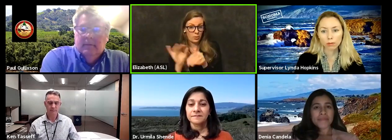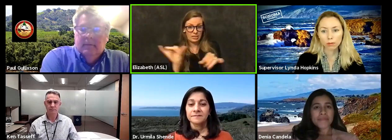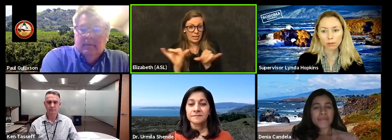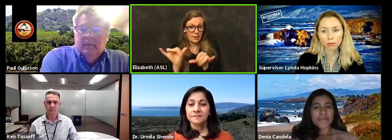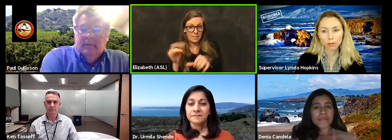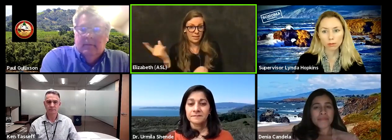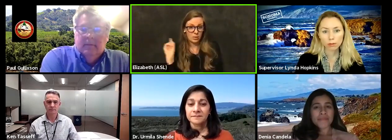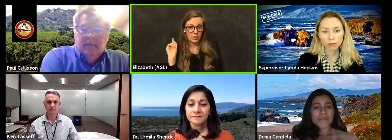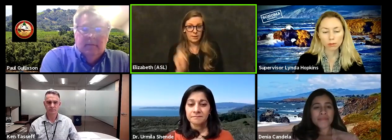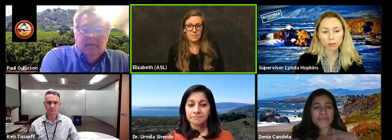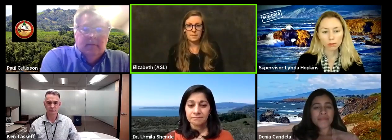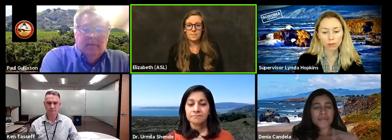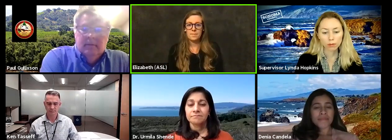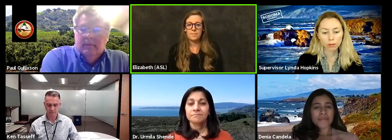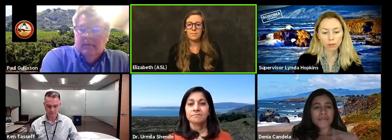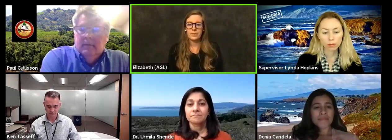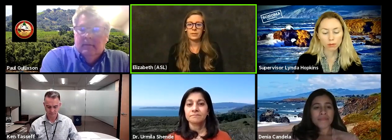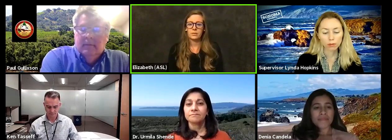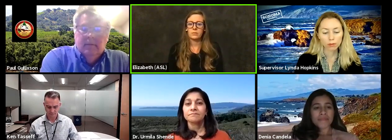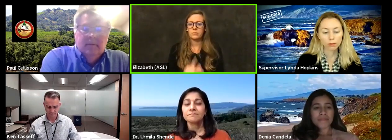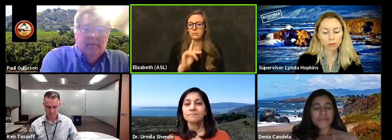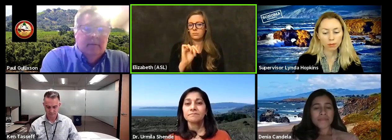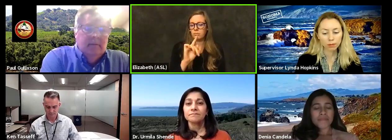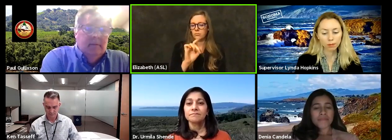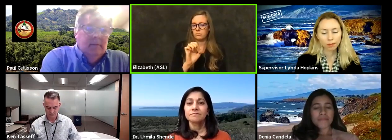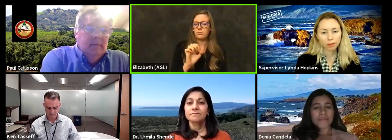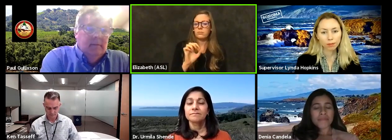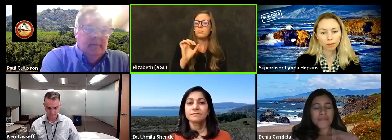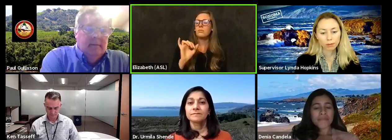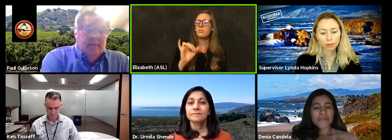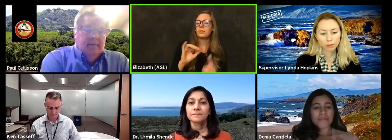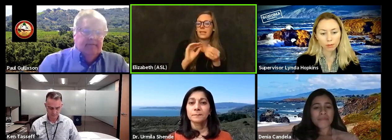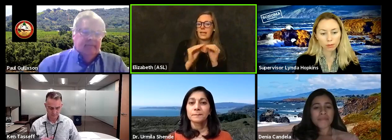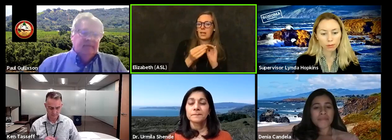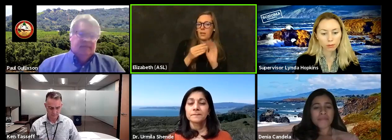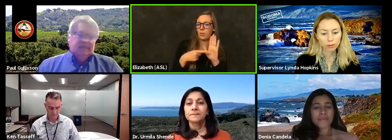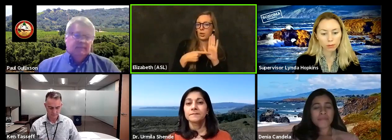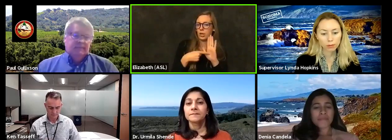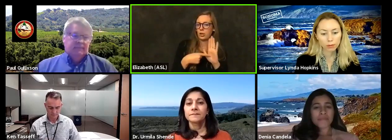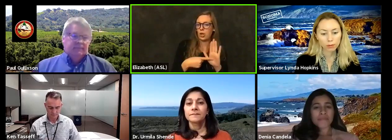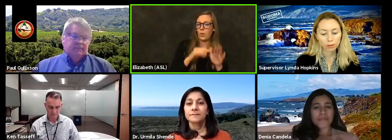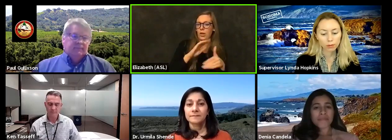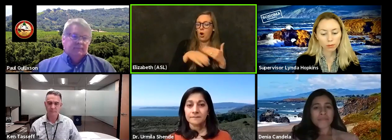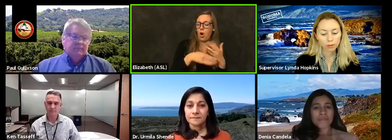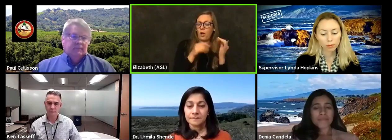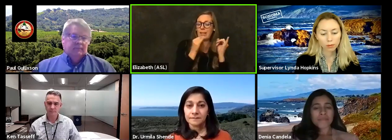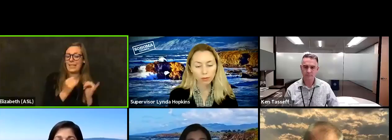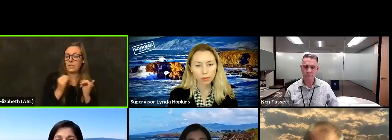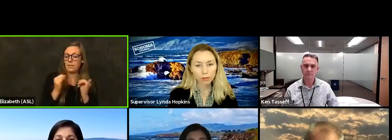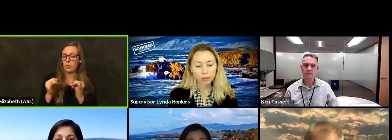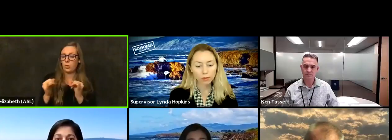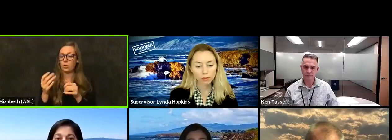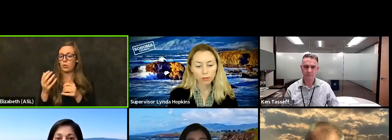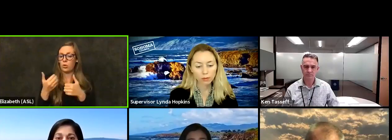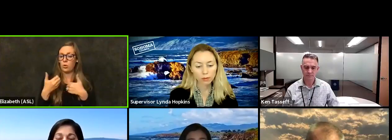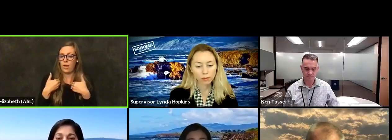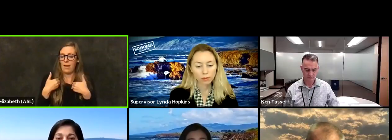And that data is showing that cell of all individuals who got at least one dose,